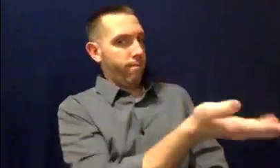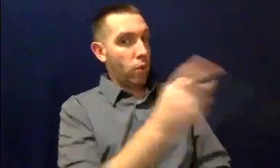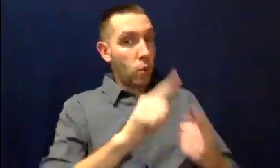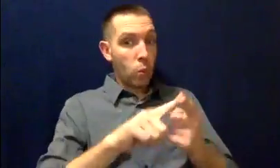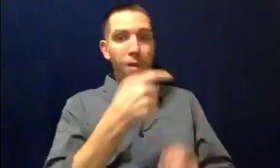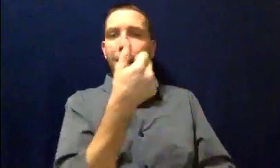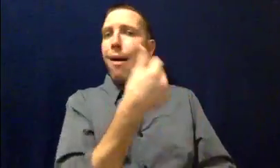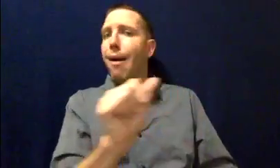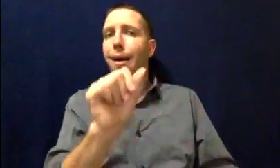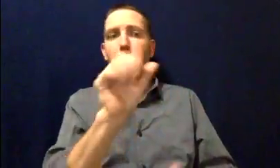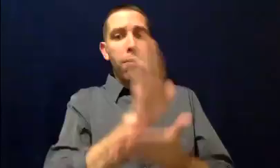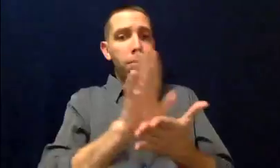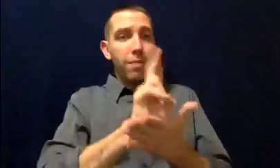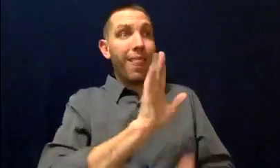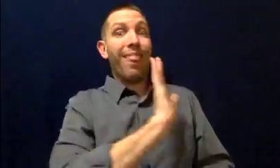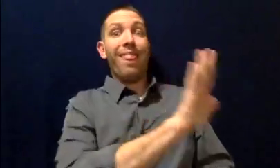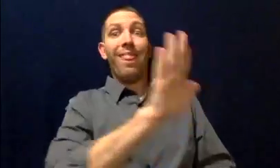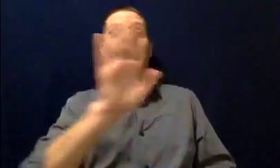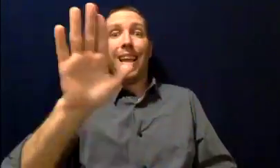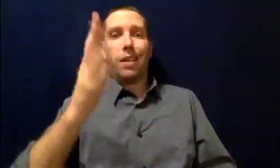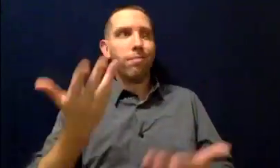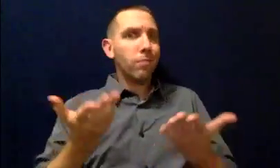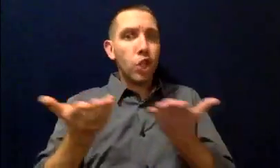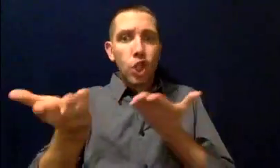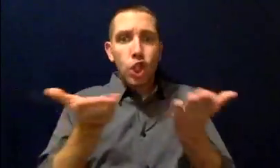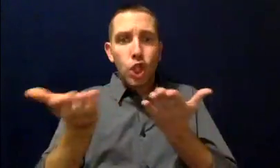Bring that to your college's office for students with disabilities.